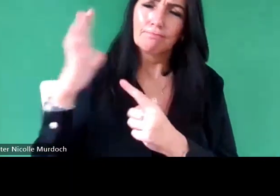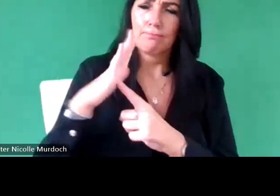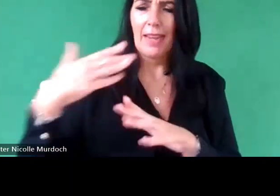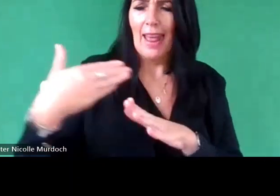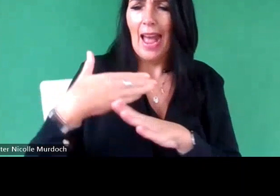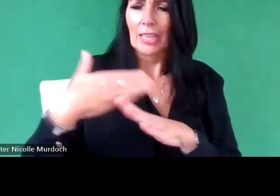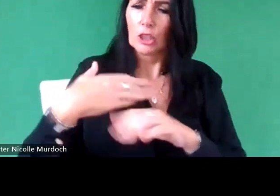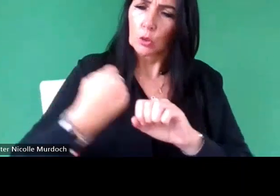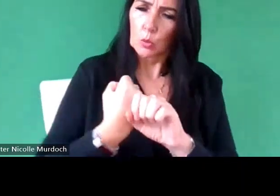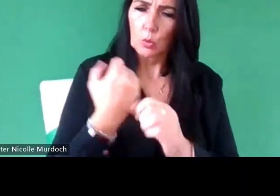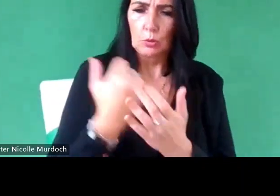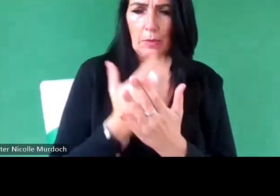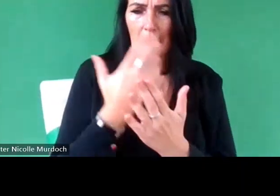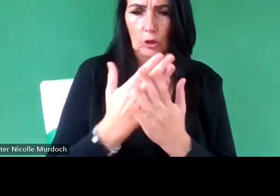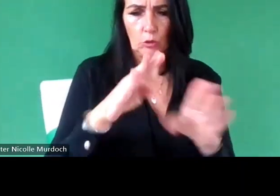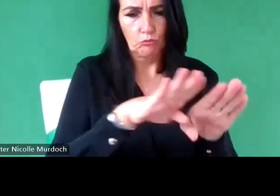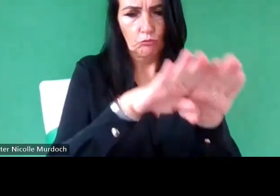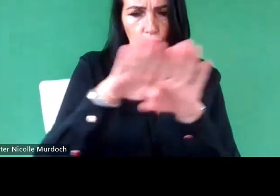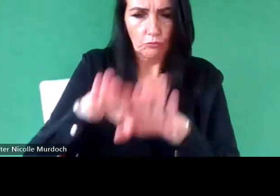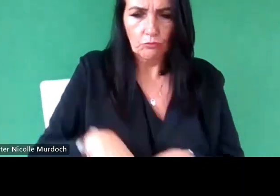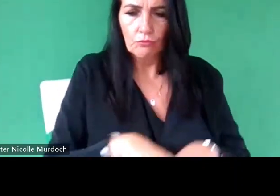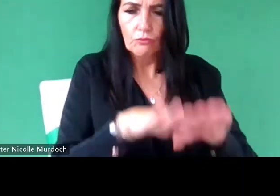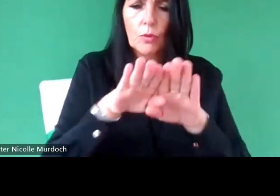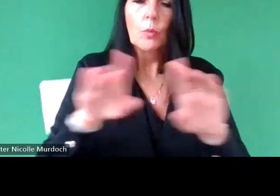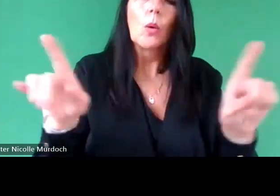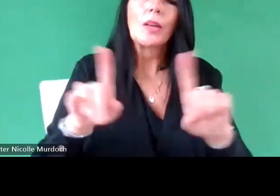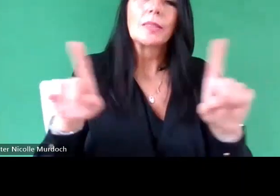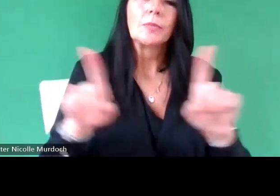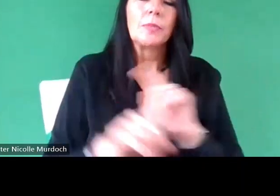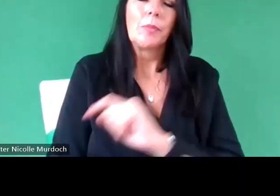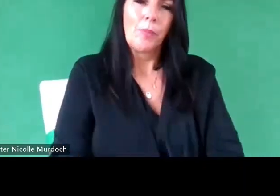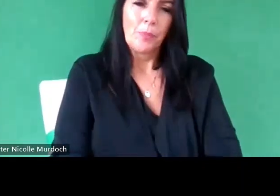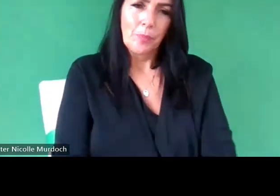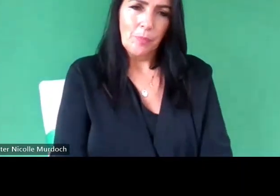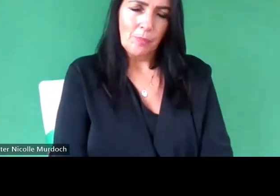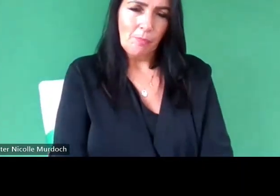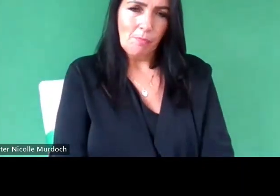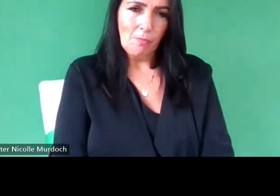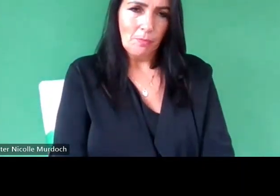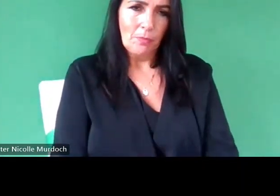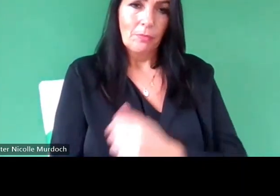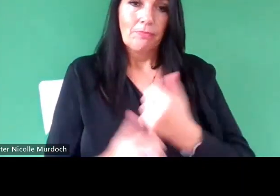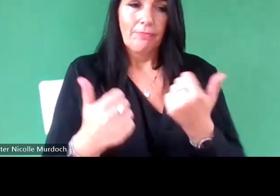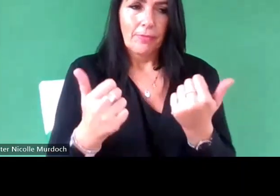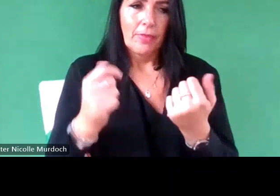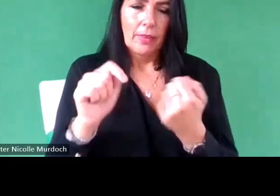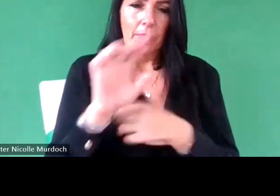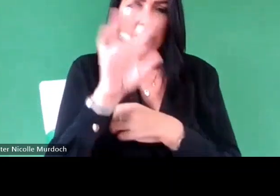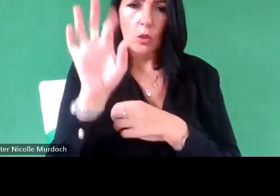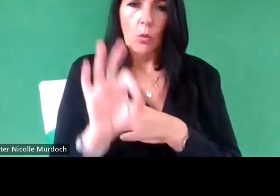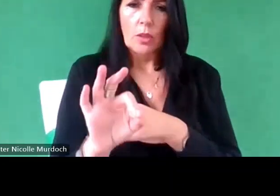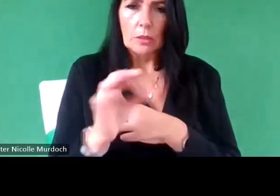if you can even keep it to one um yeah Ian this this is a question that's been talked about for